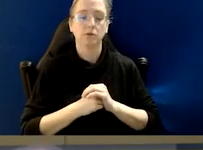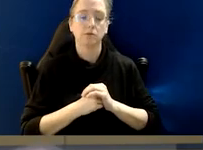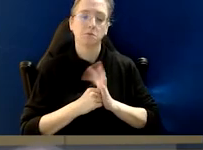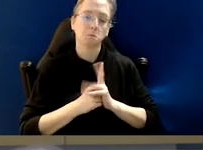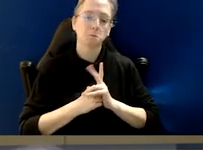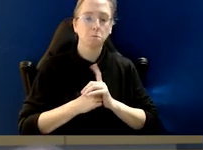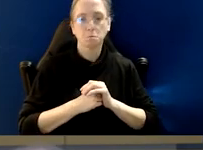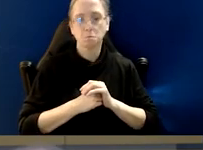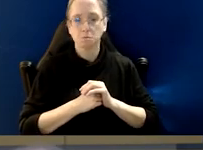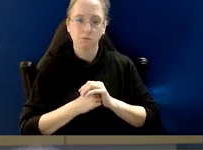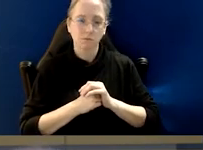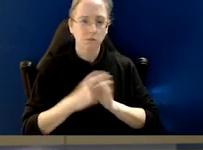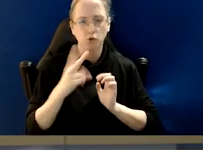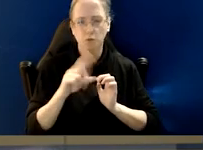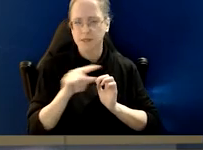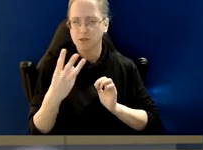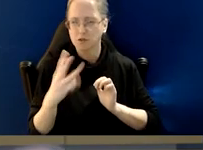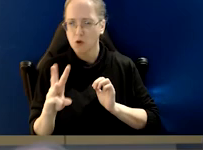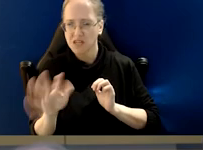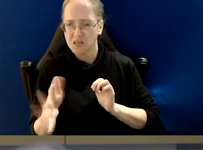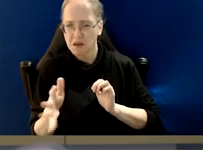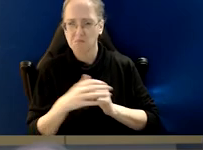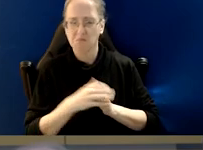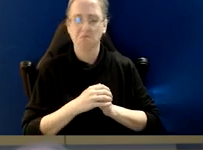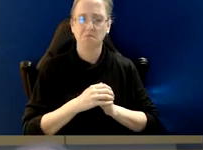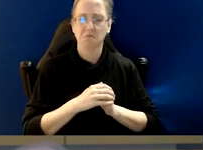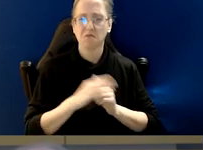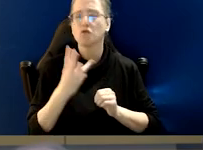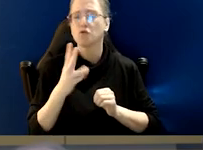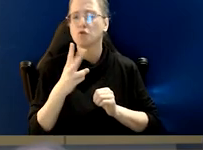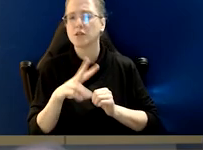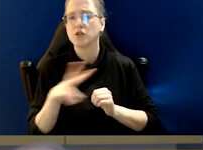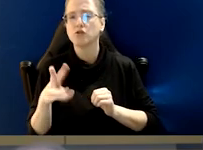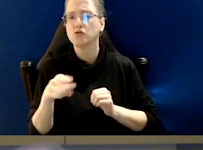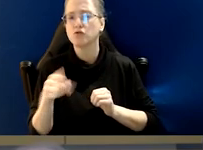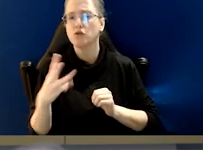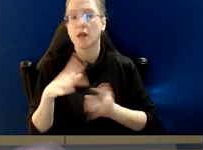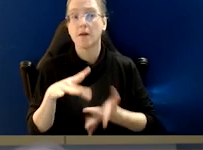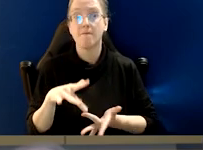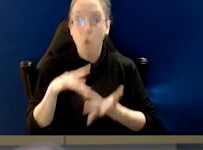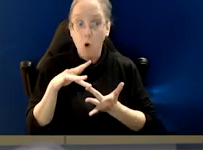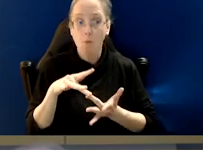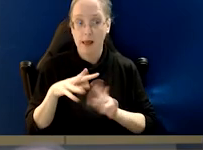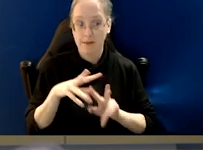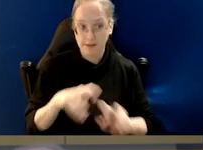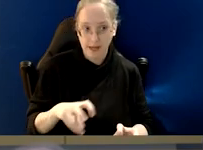I probably do about between 20 and 30 formal investigations